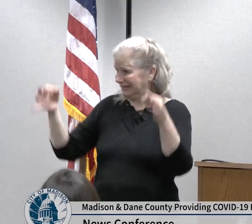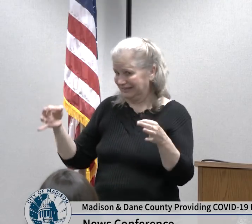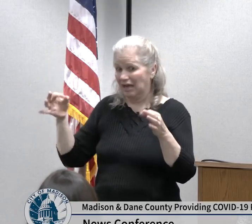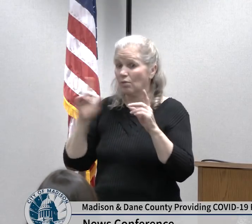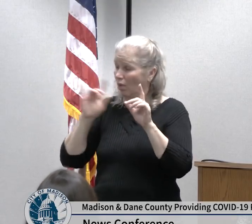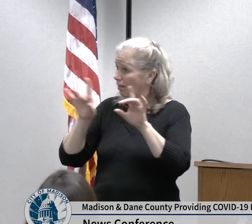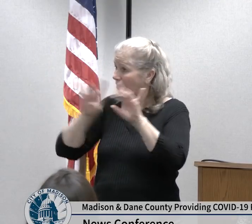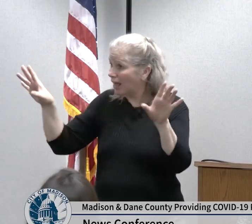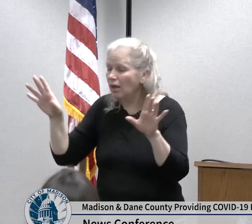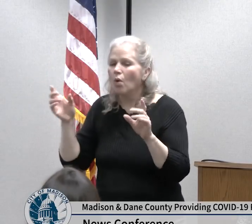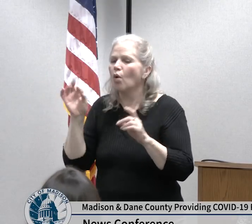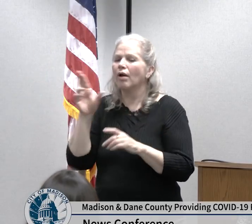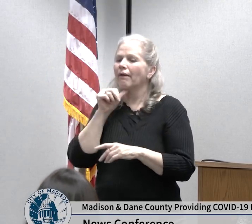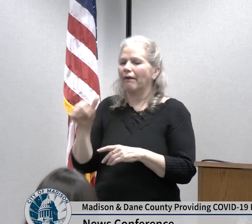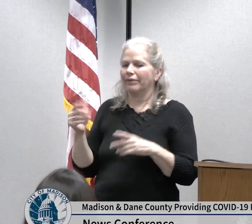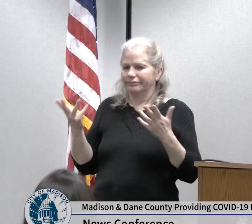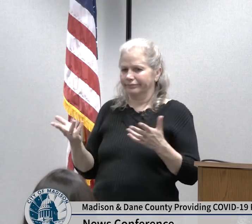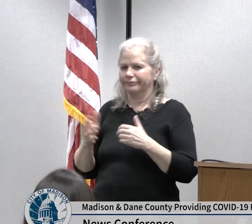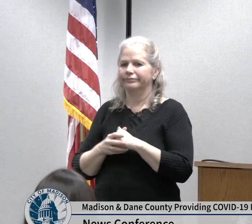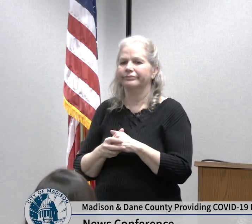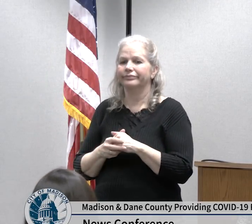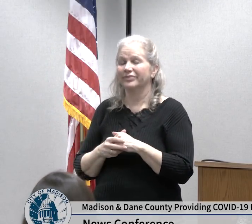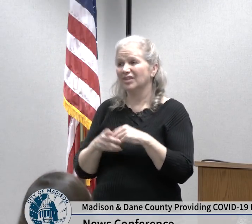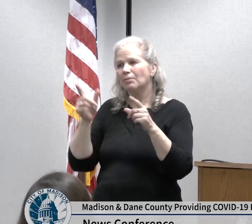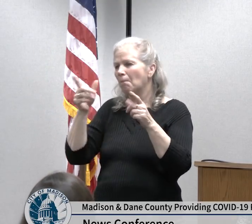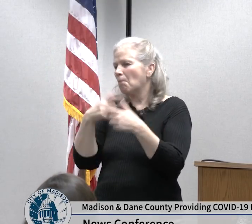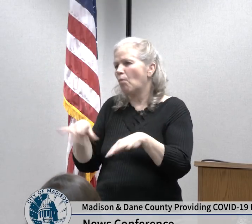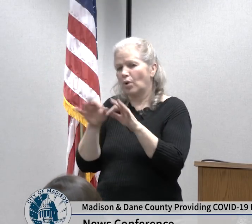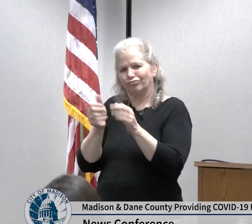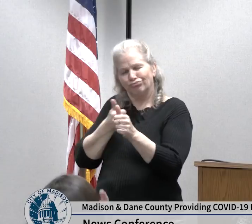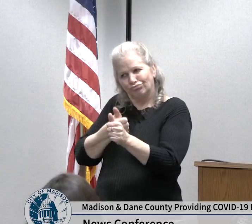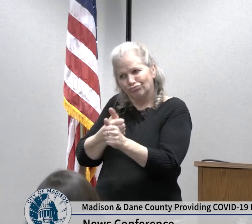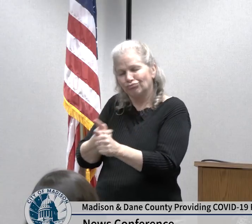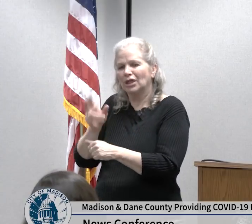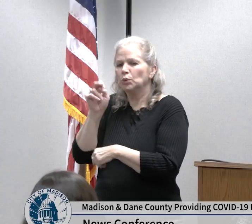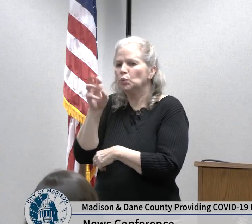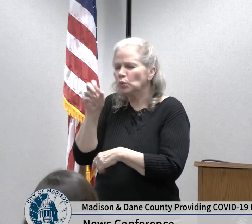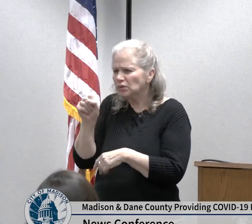watching the news we know that you're worried but all of our city staff are